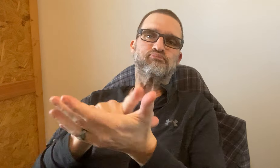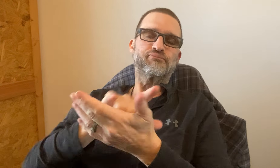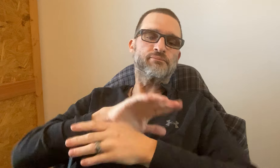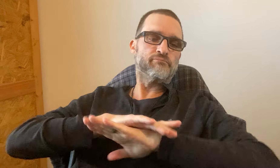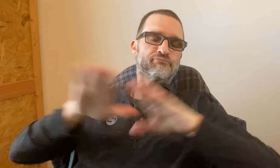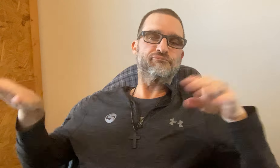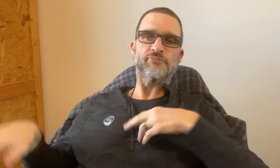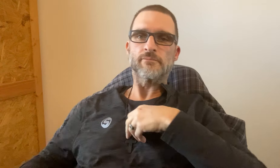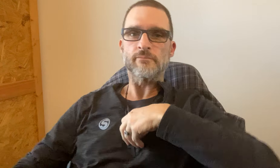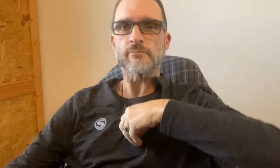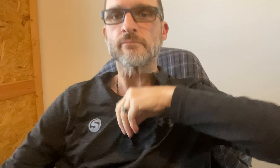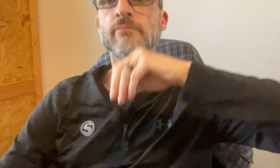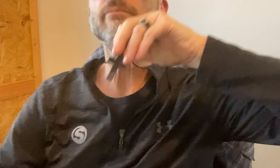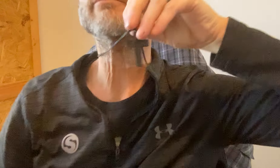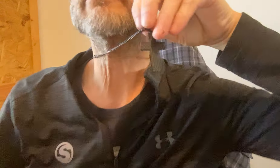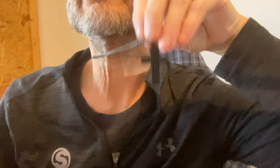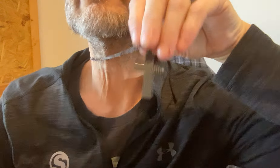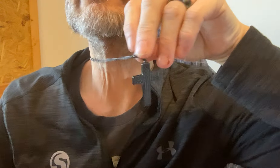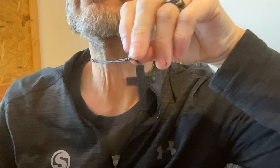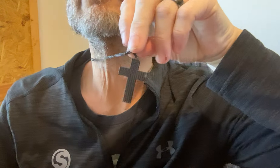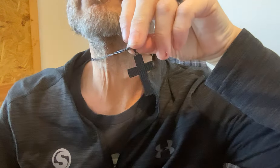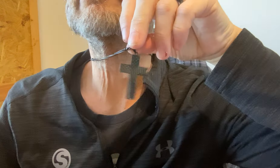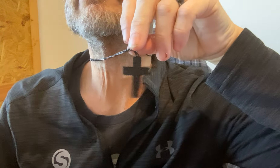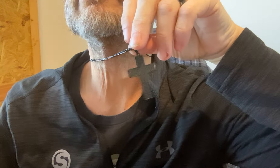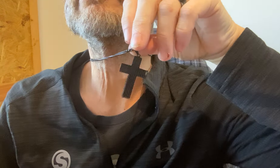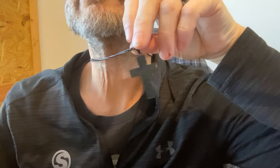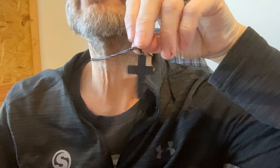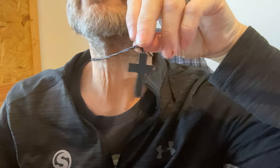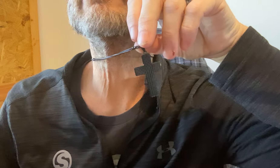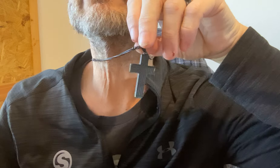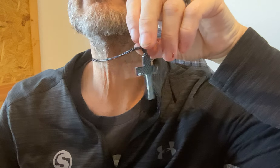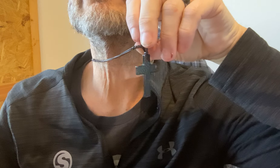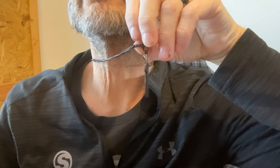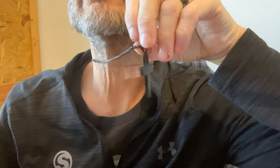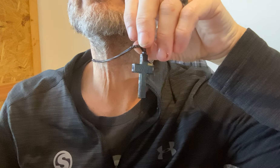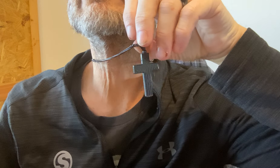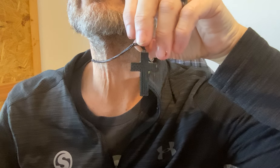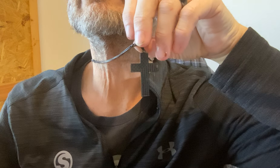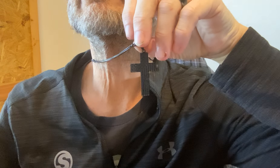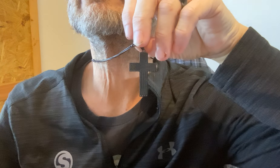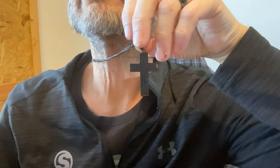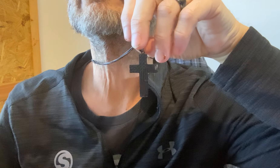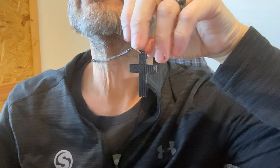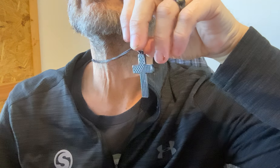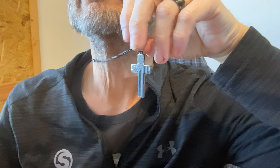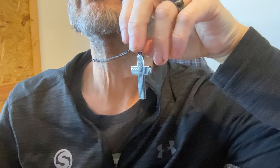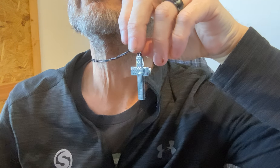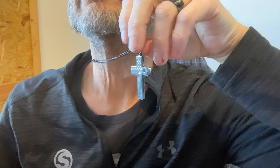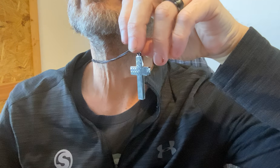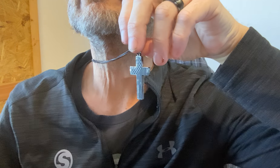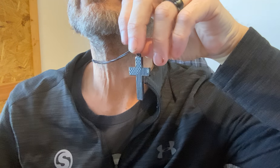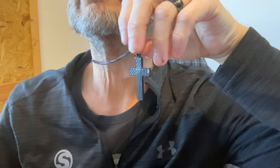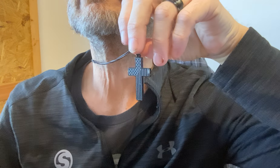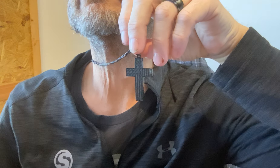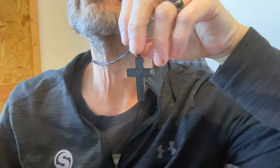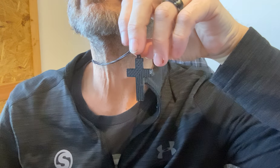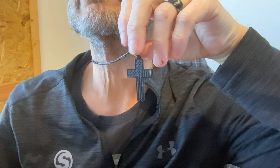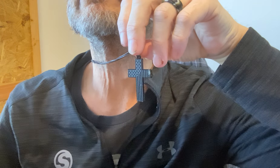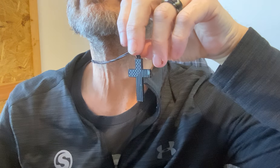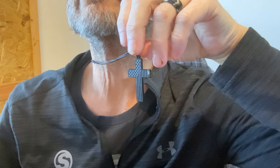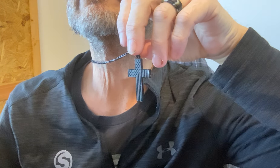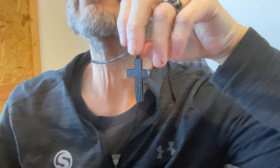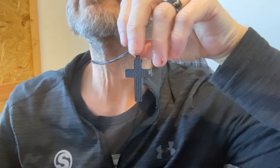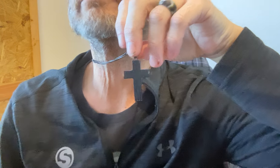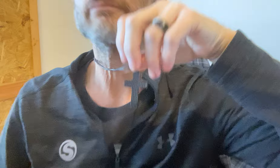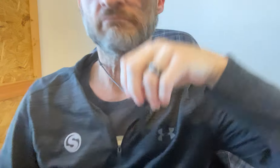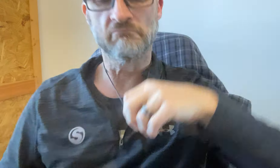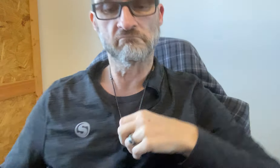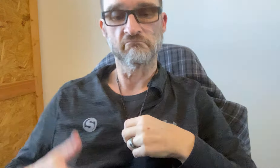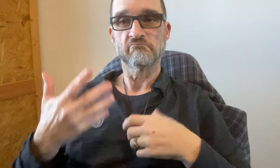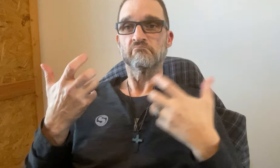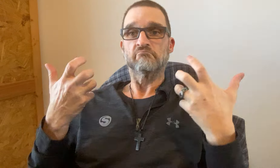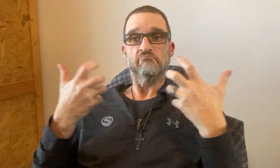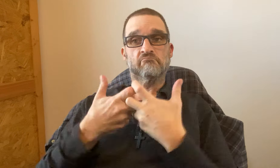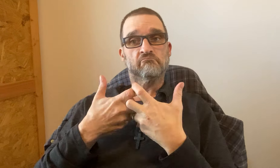I immediately fell in love with the design. *FOR SURE*